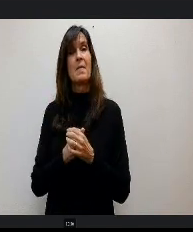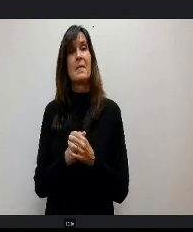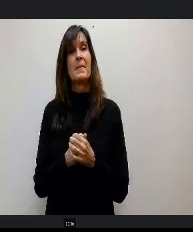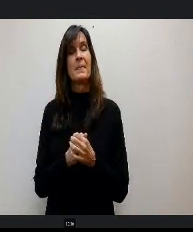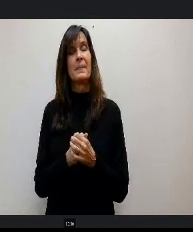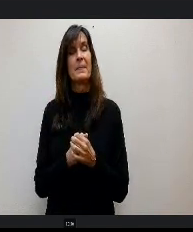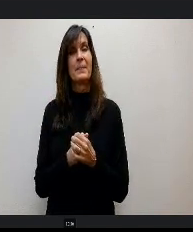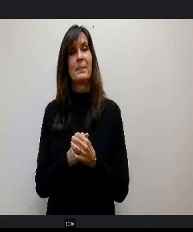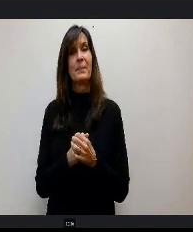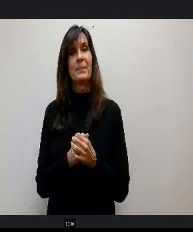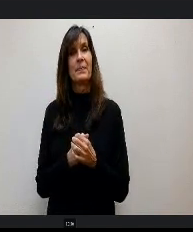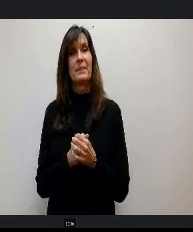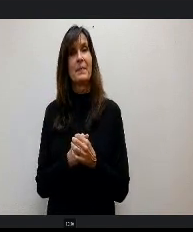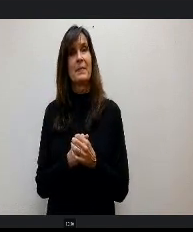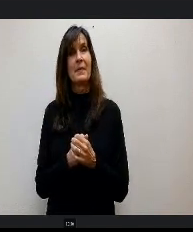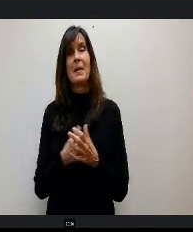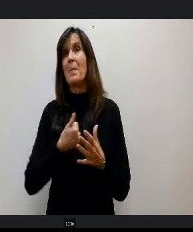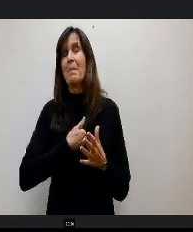I was unprepared because I was busy carbo loading.